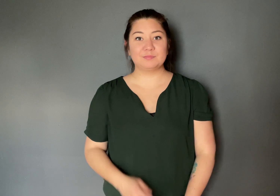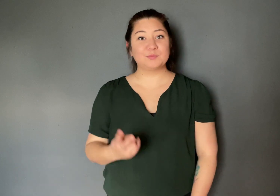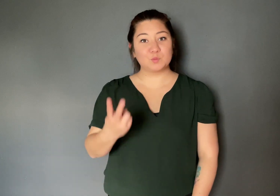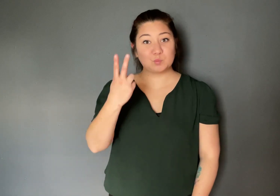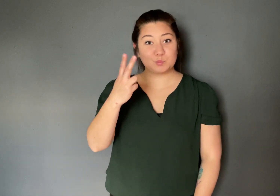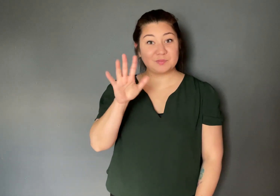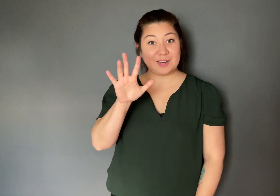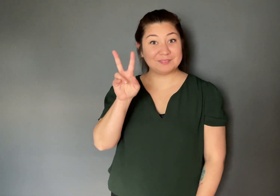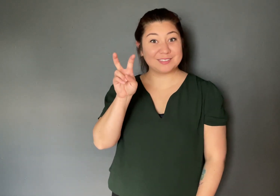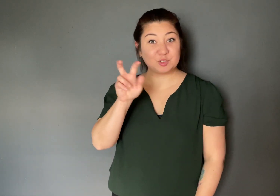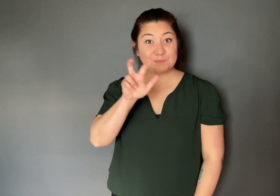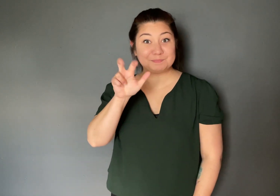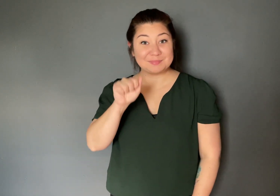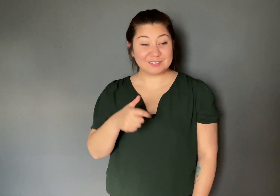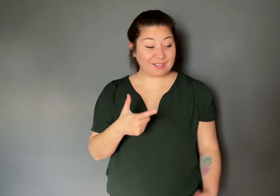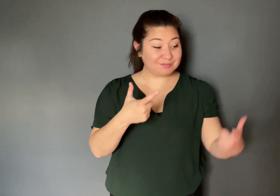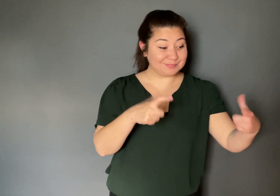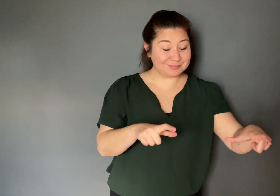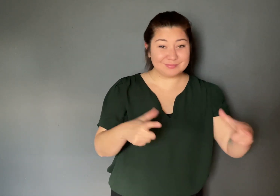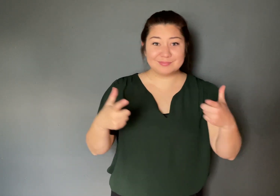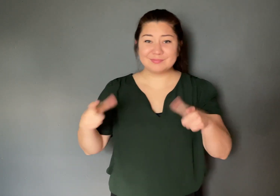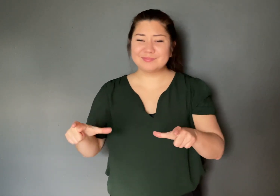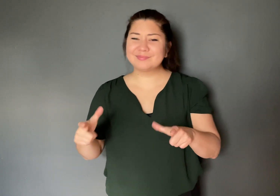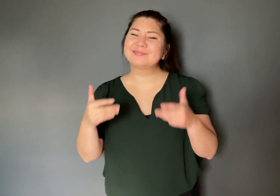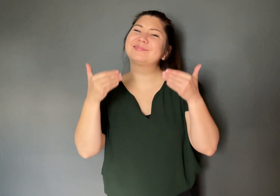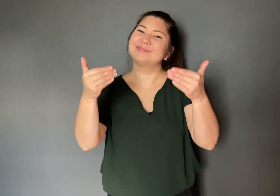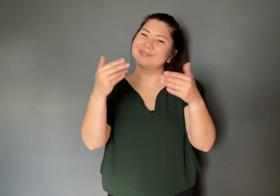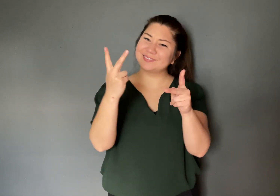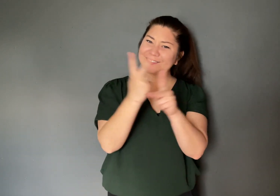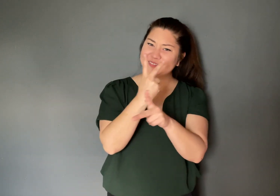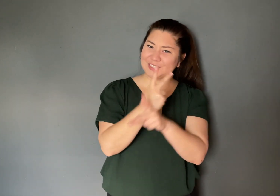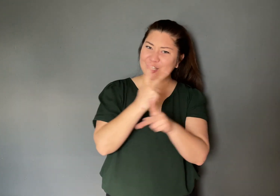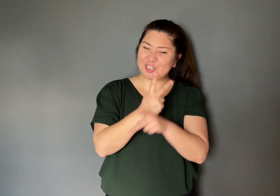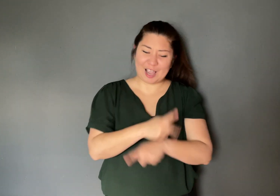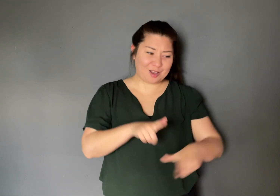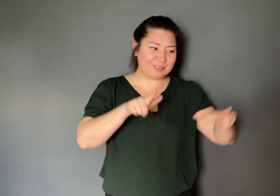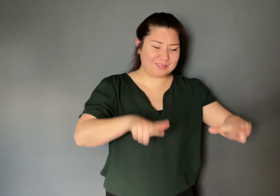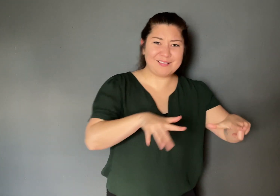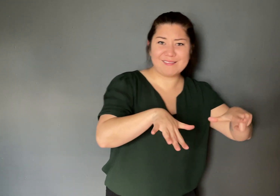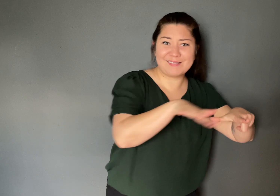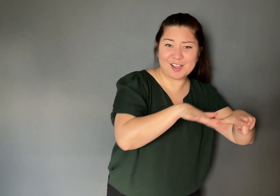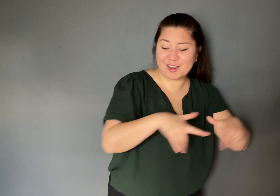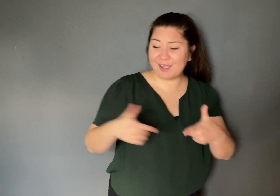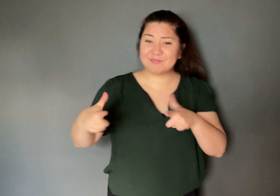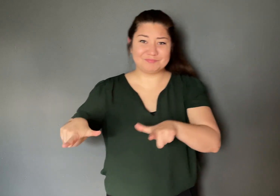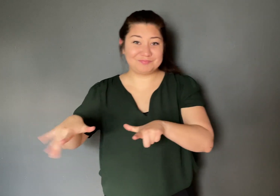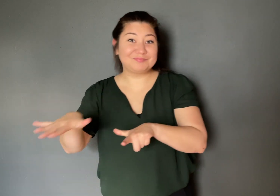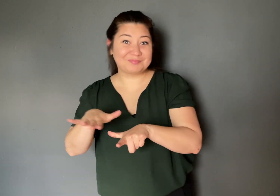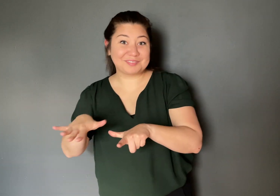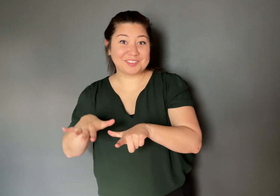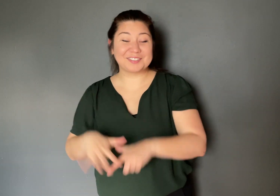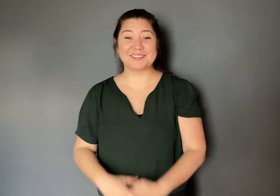Let’s figure out the area of two 5-inch pizzas!